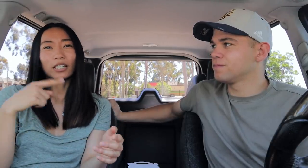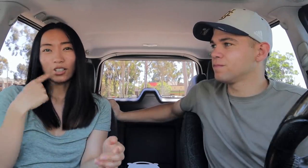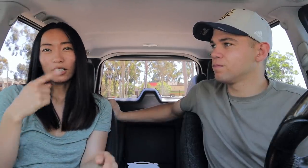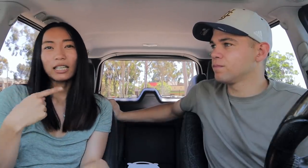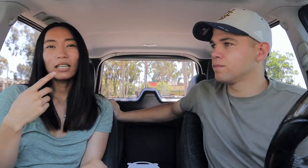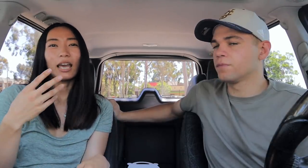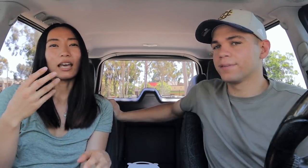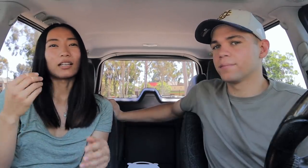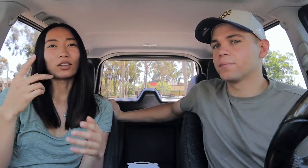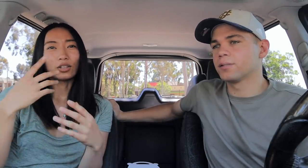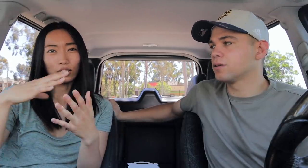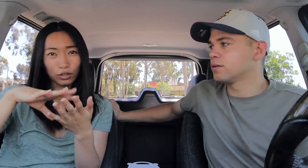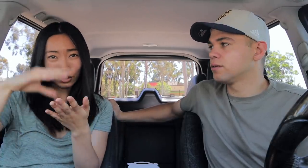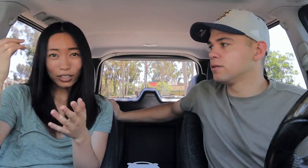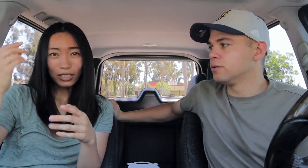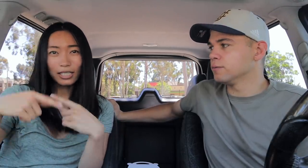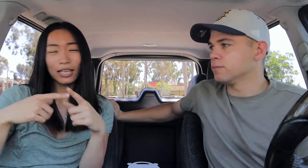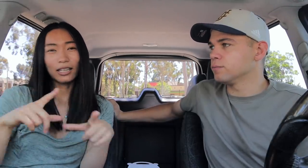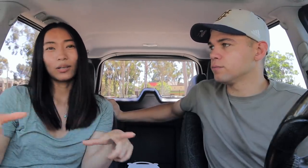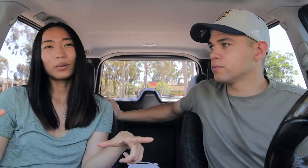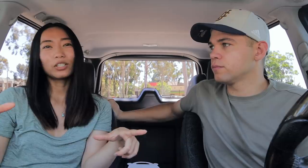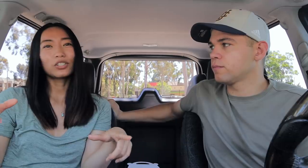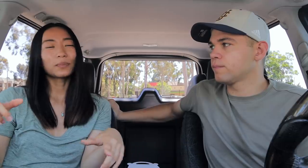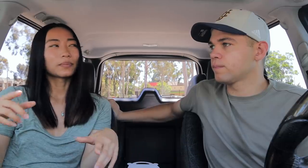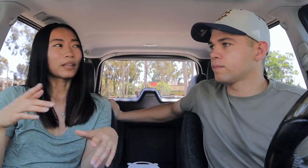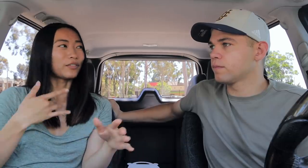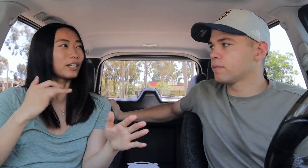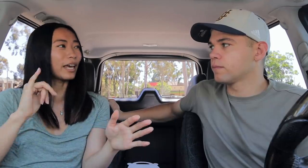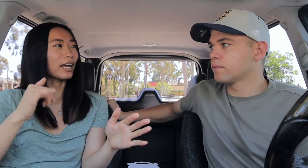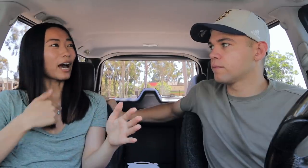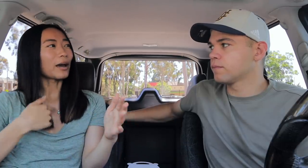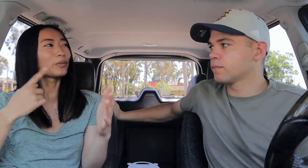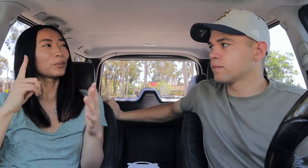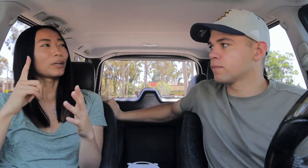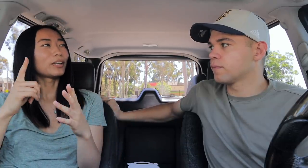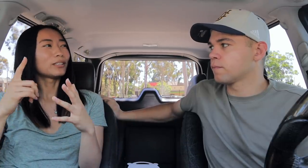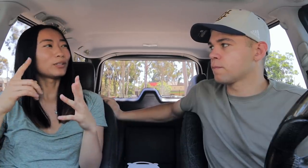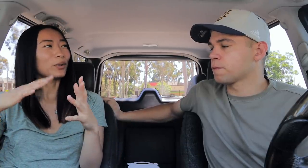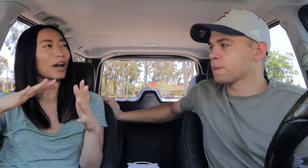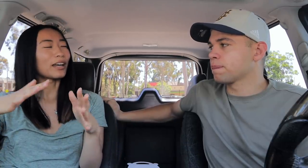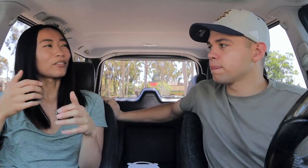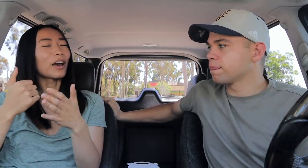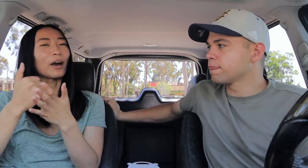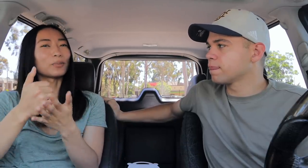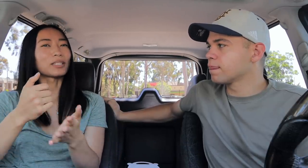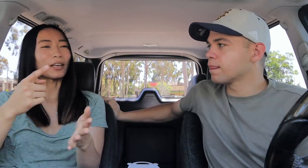hearing and learning sign language I feel like I'm the one who kind of helps them